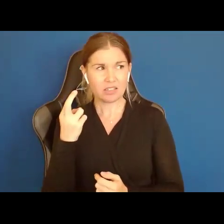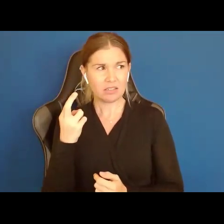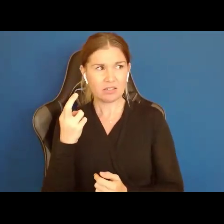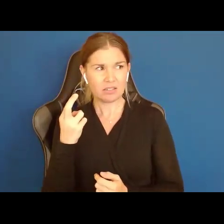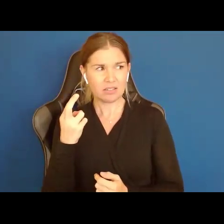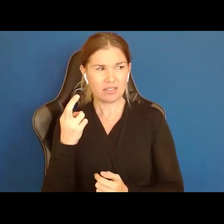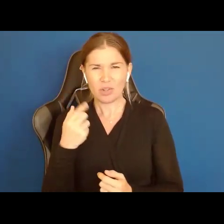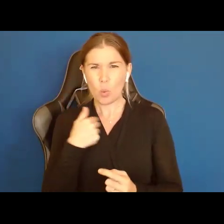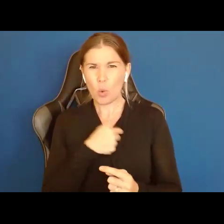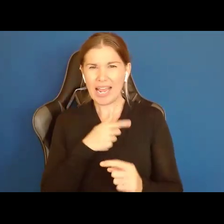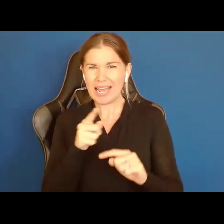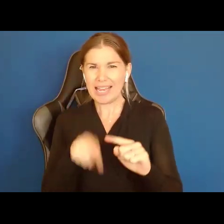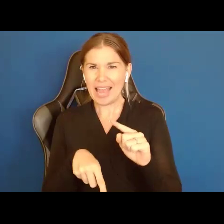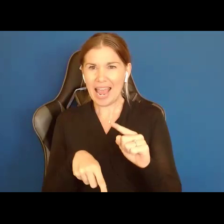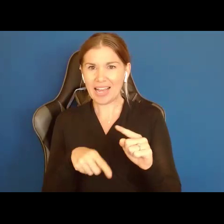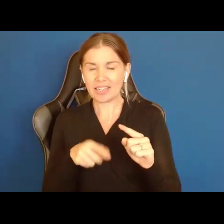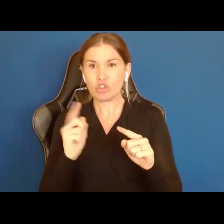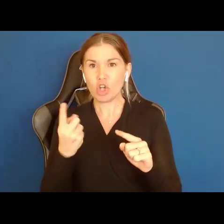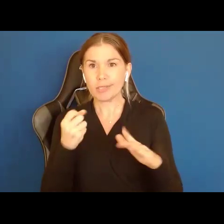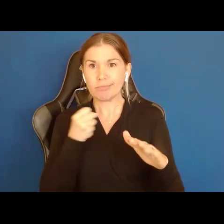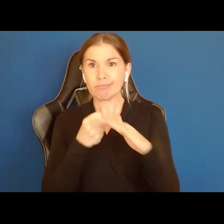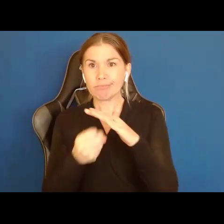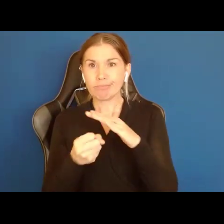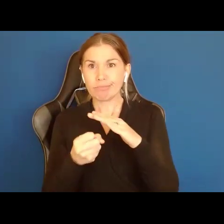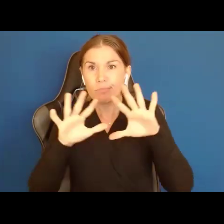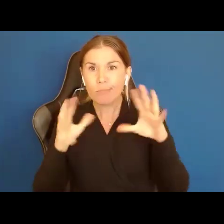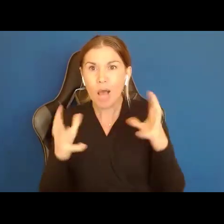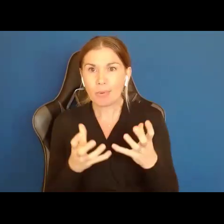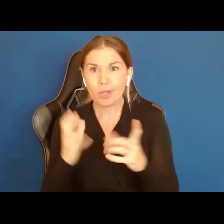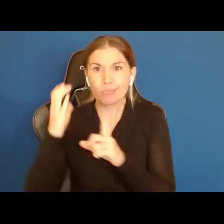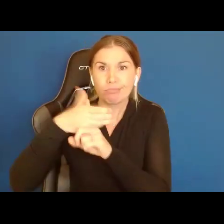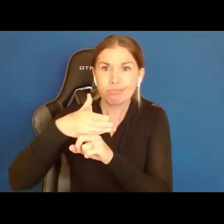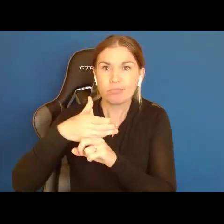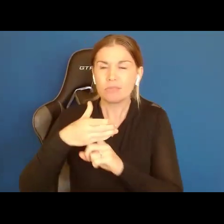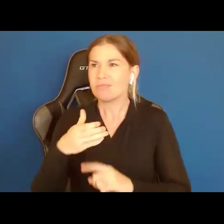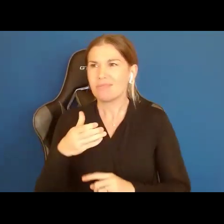envelope someone in a bubble, that guardianship is neither a suit of honor nor chastity belt,